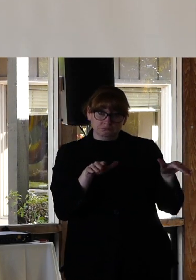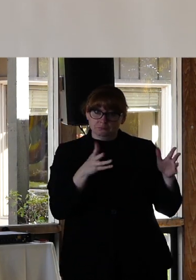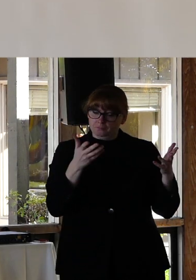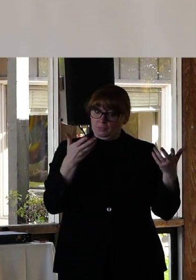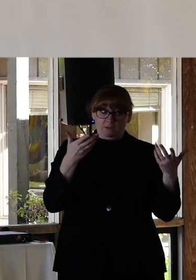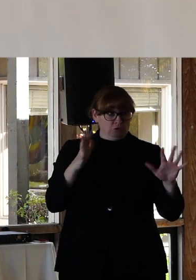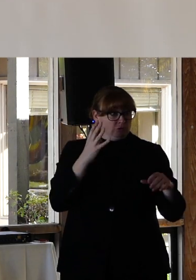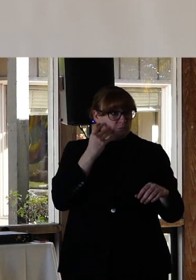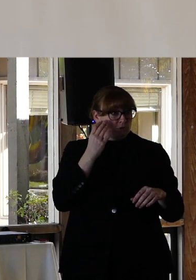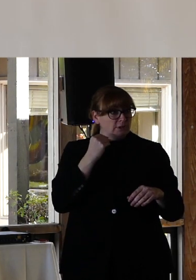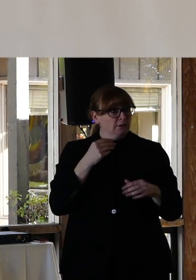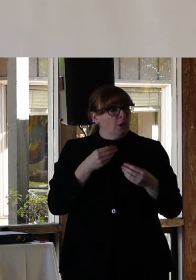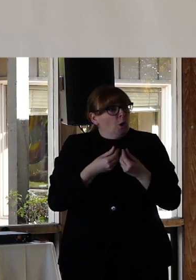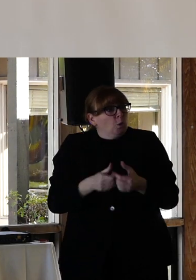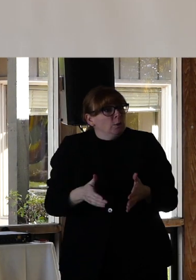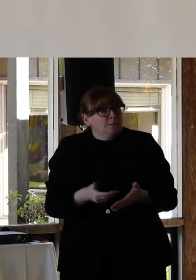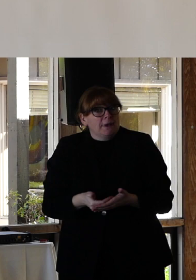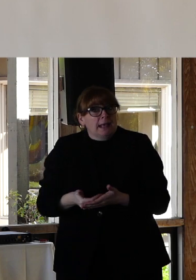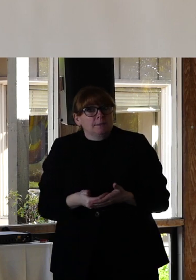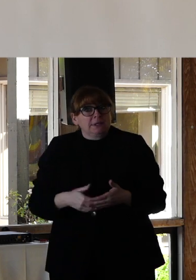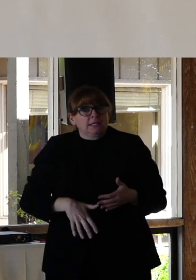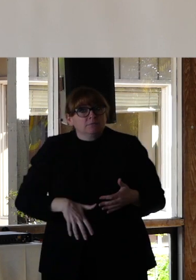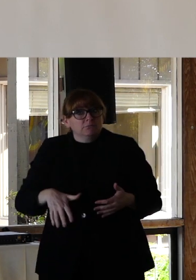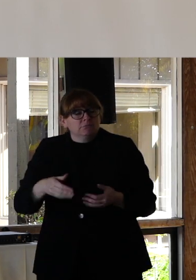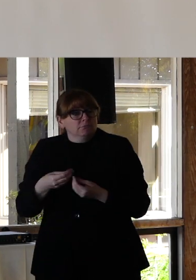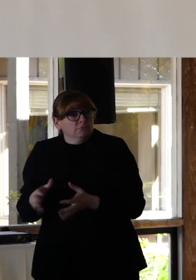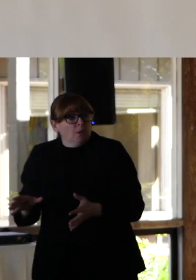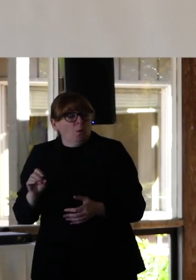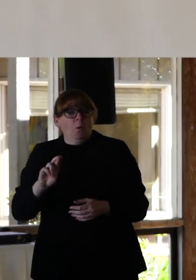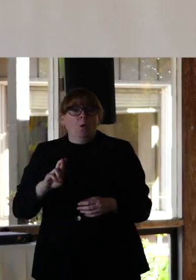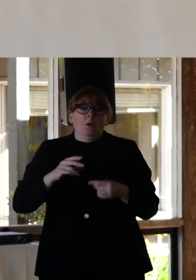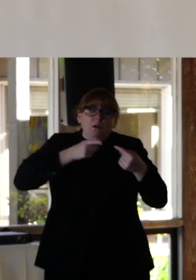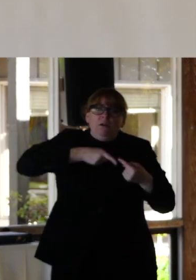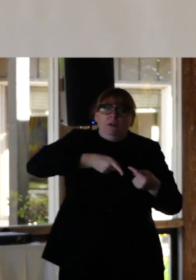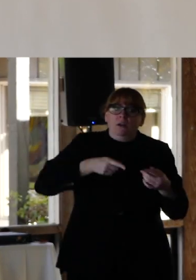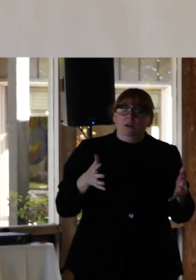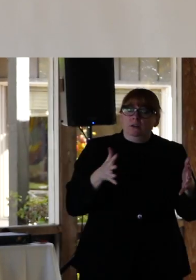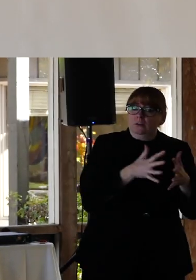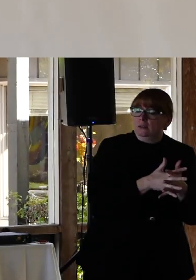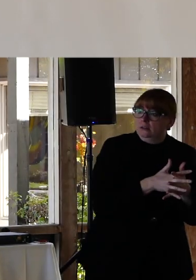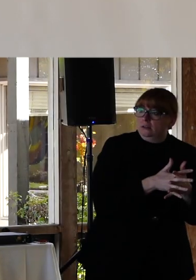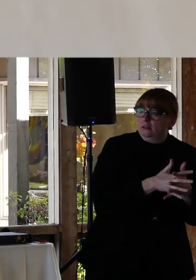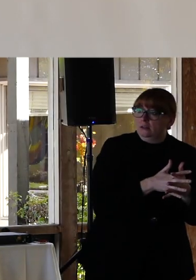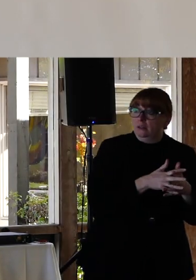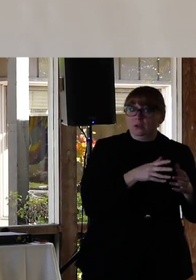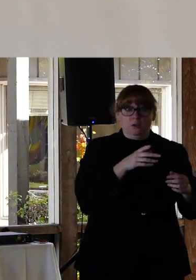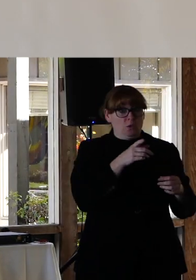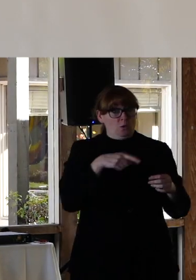miscarriage ? or infertility? Are you and your family food secure ? Or are